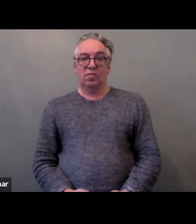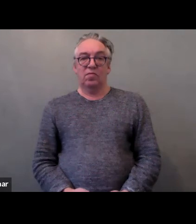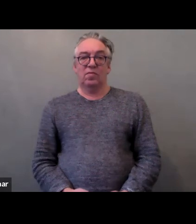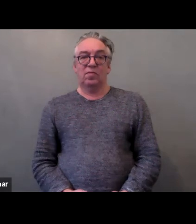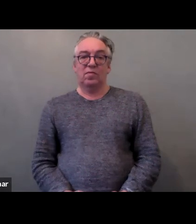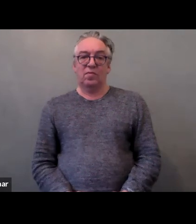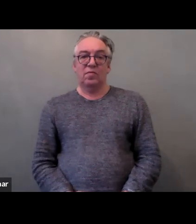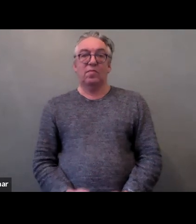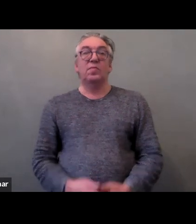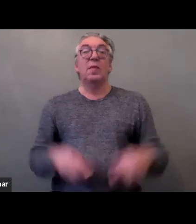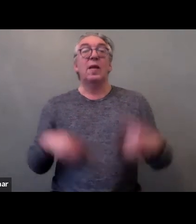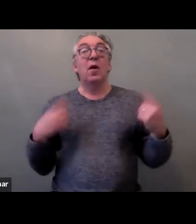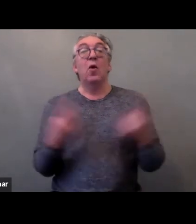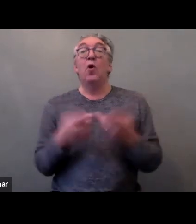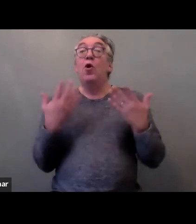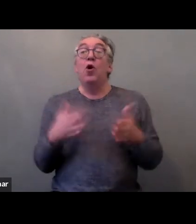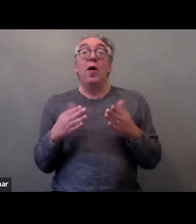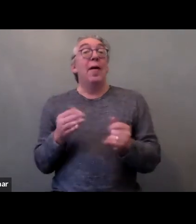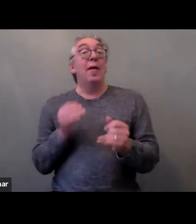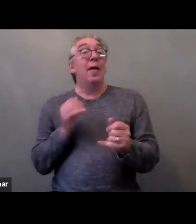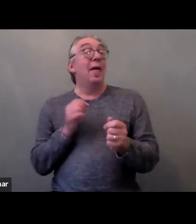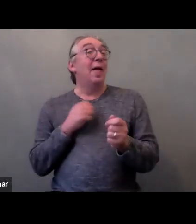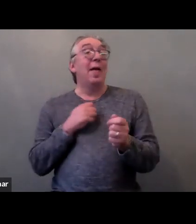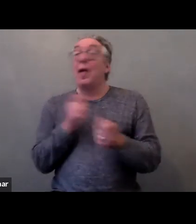We interviewed ten self-advocates in the research